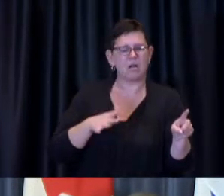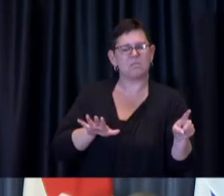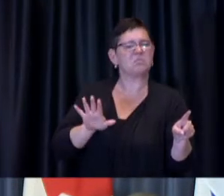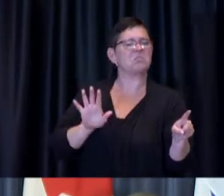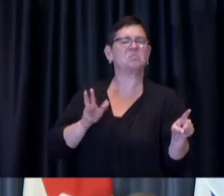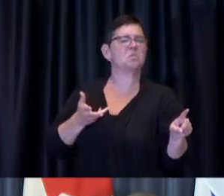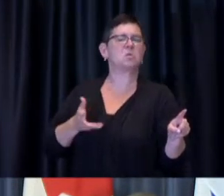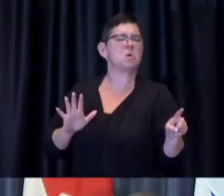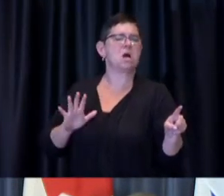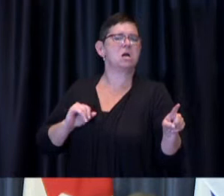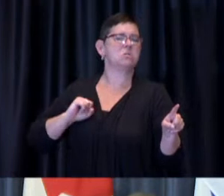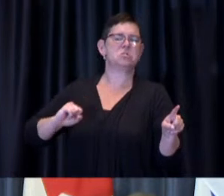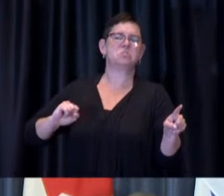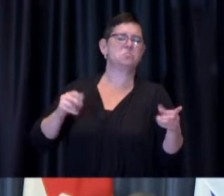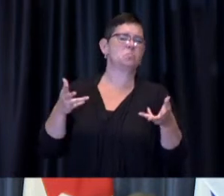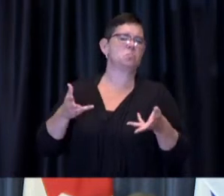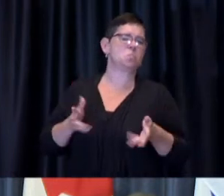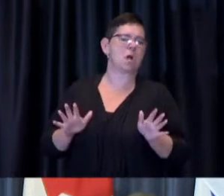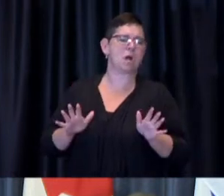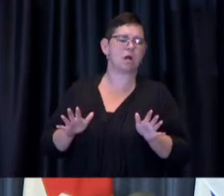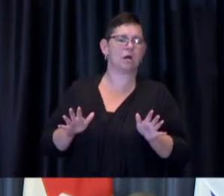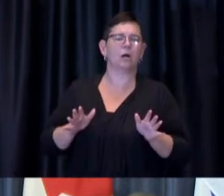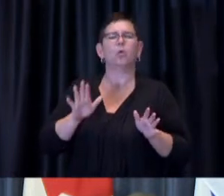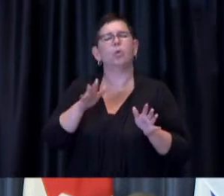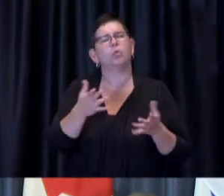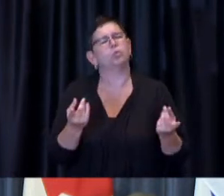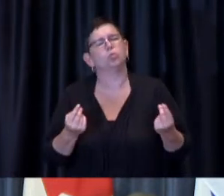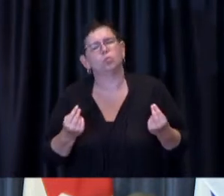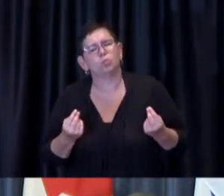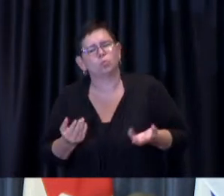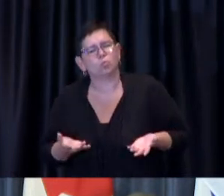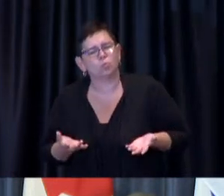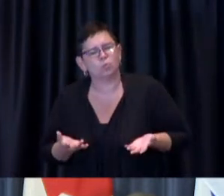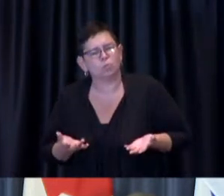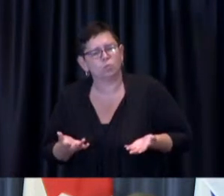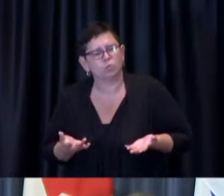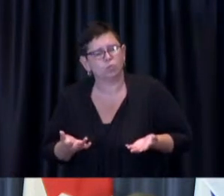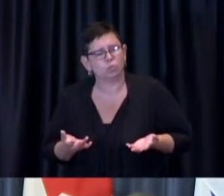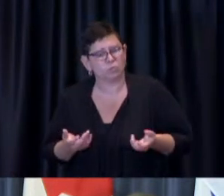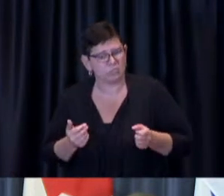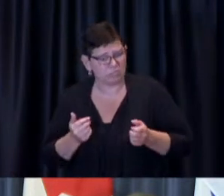um if those individuals aren't could we see something similar to what's occurring in peel